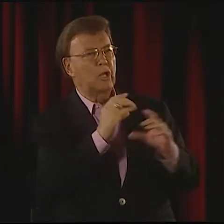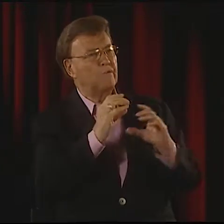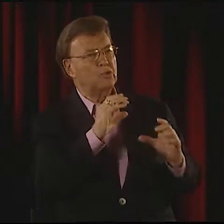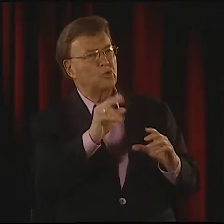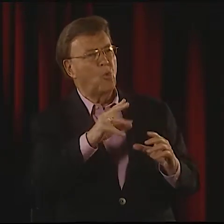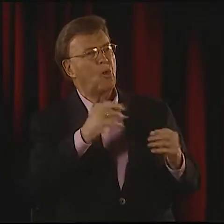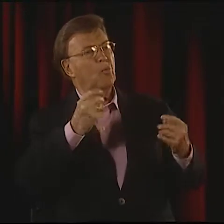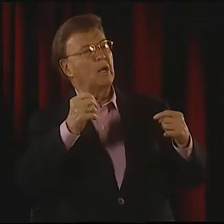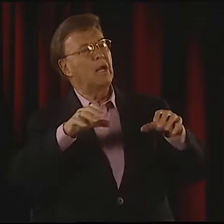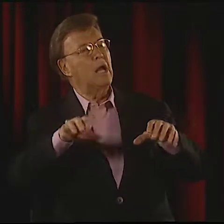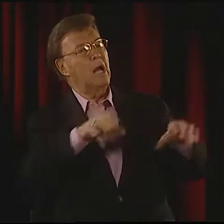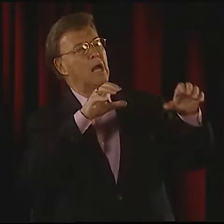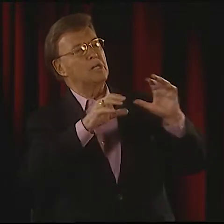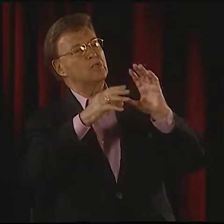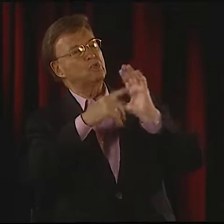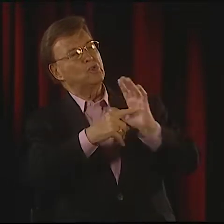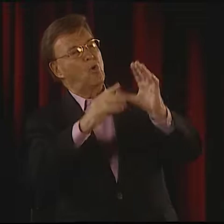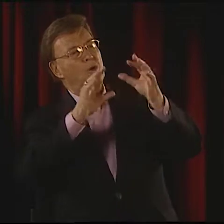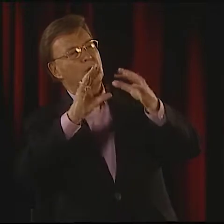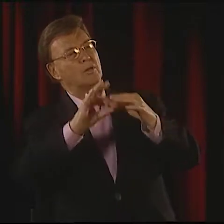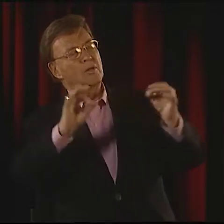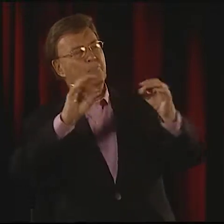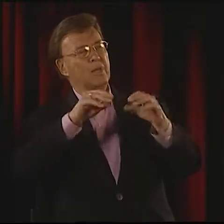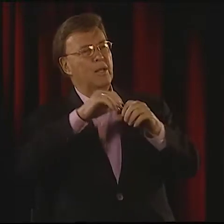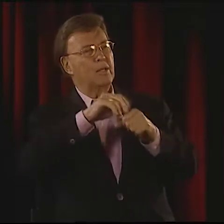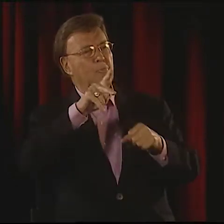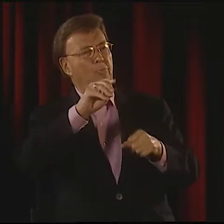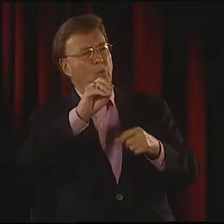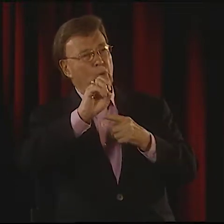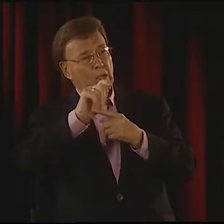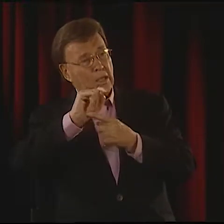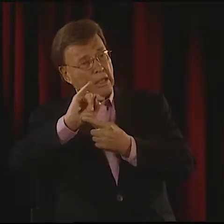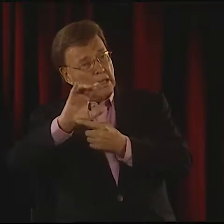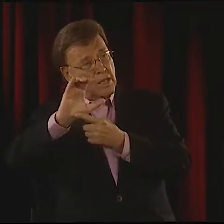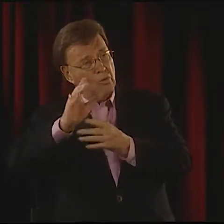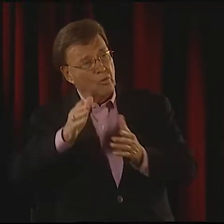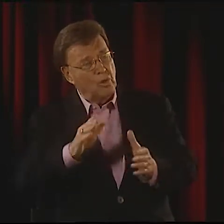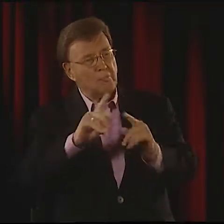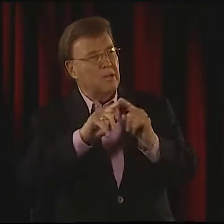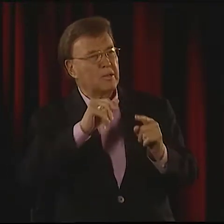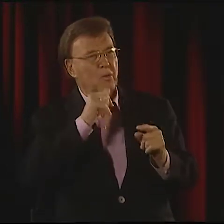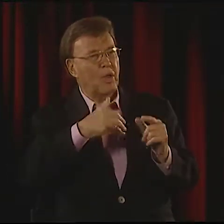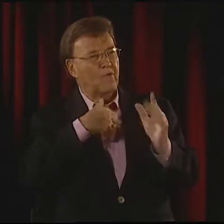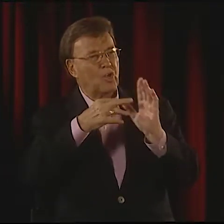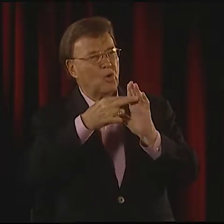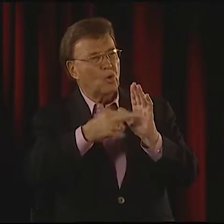NO, NOT IN REGULAR CONVERSATION, BUT WHEN HE TOLD A STORY, IT WAS A VERY POETIC WAY.